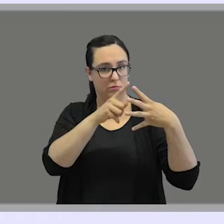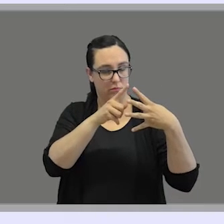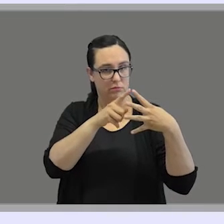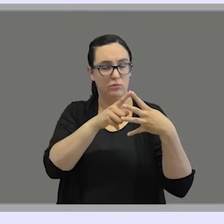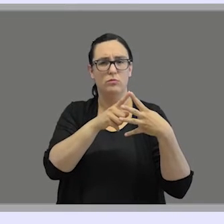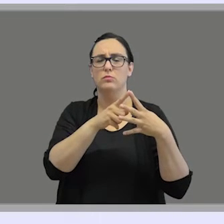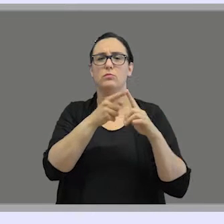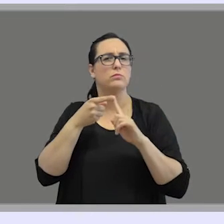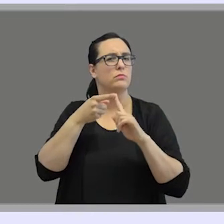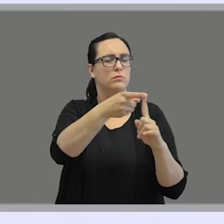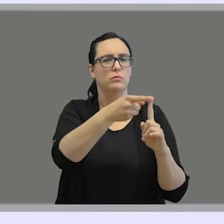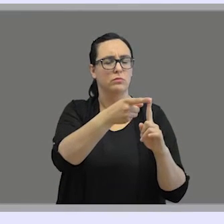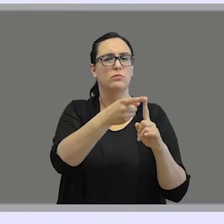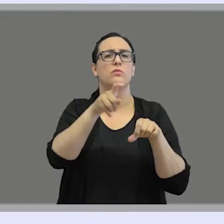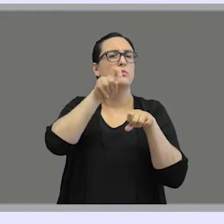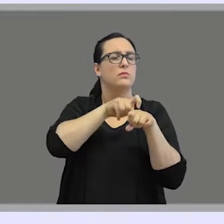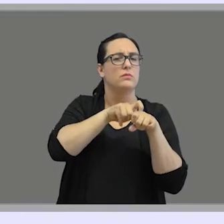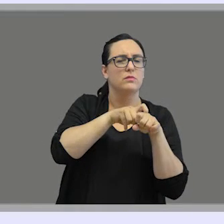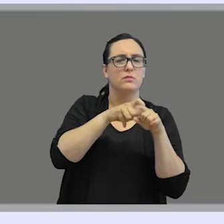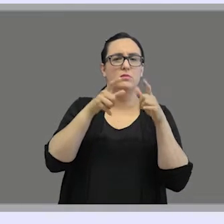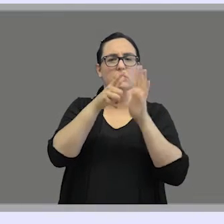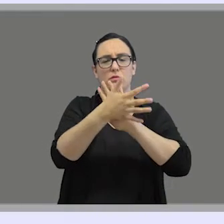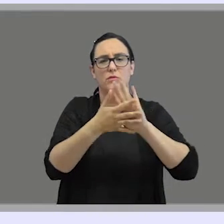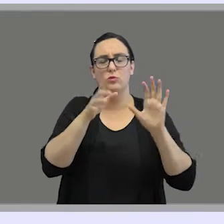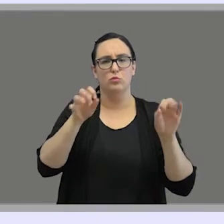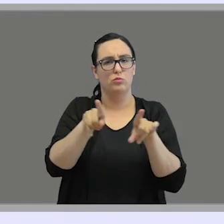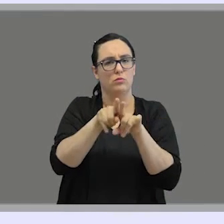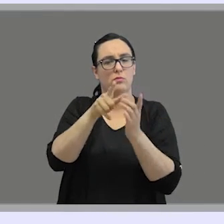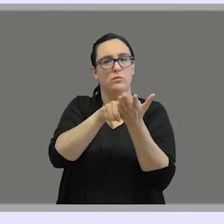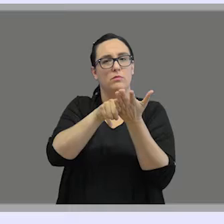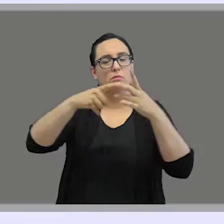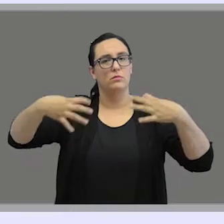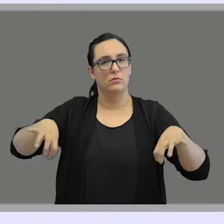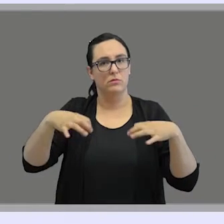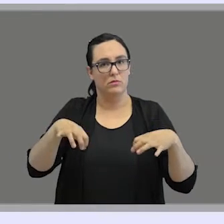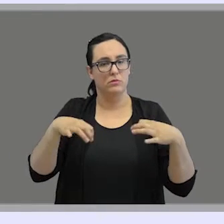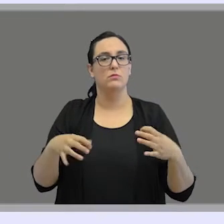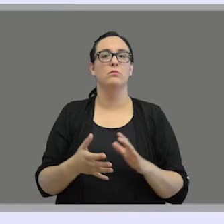we'll talk about the main features of sign languages as natural languages